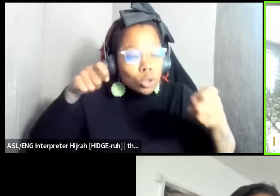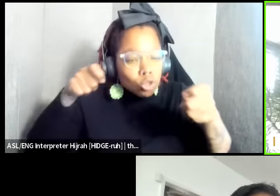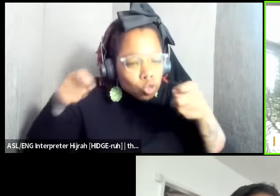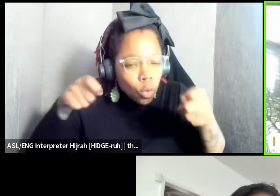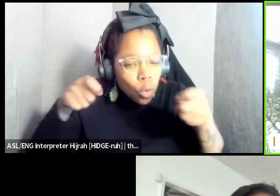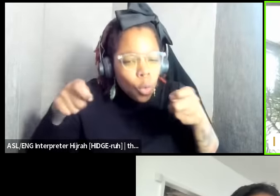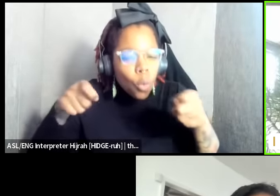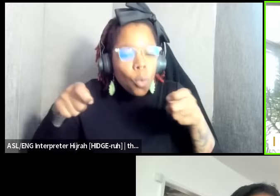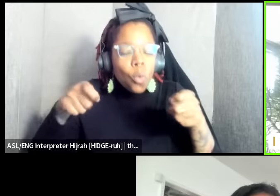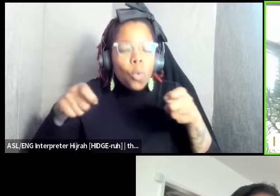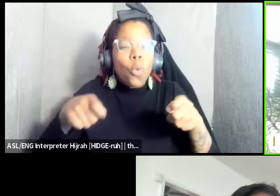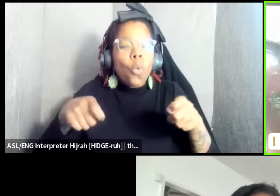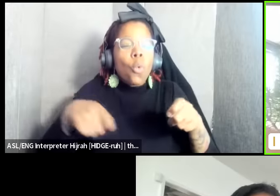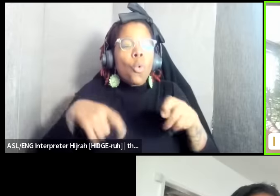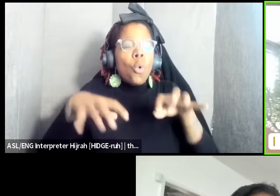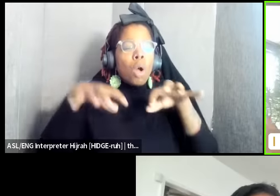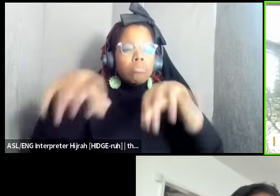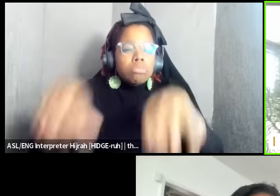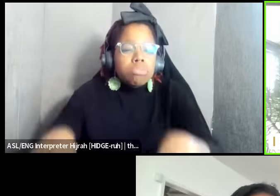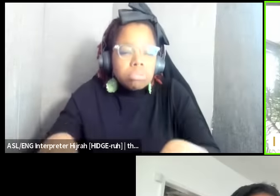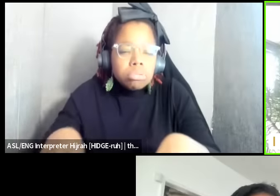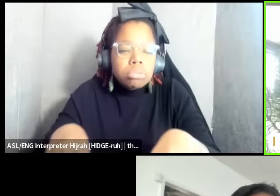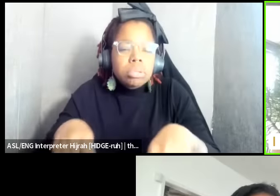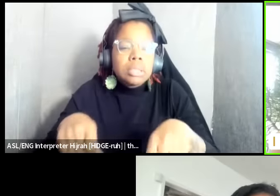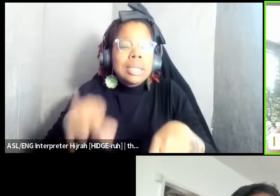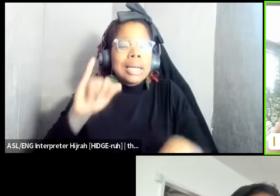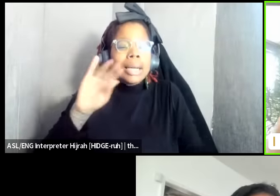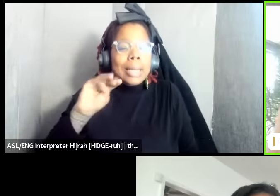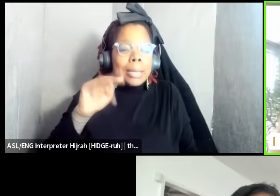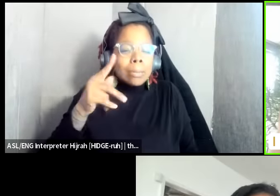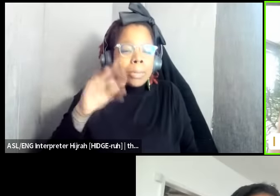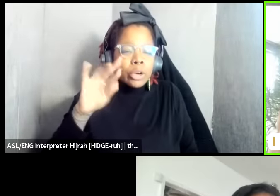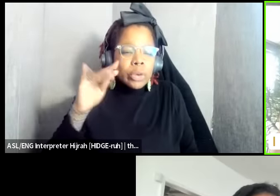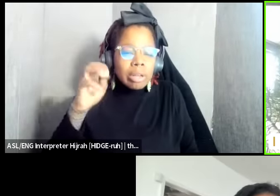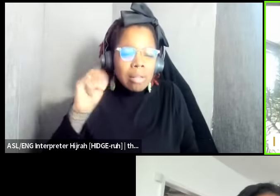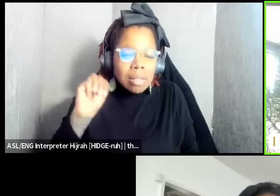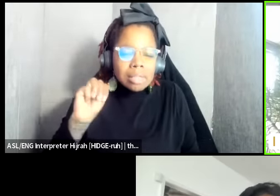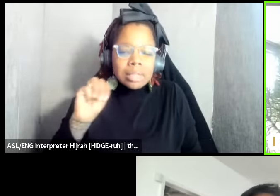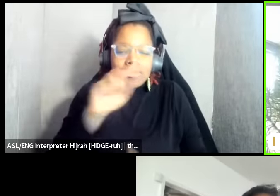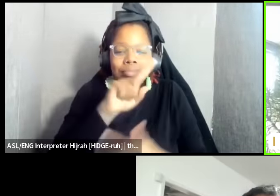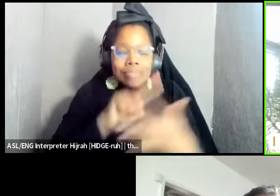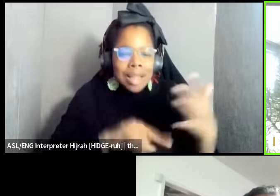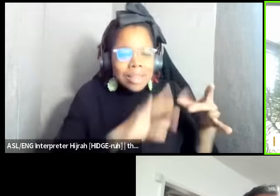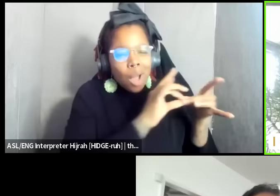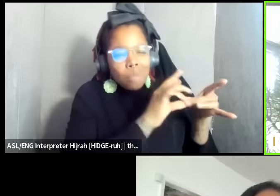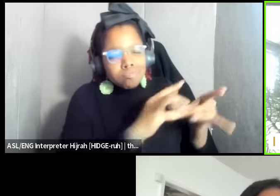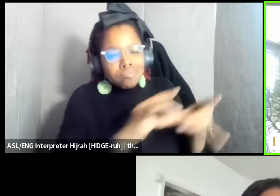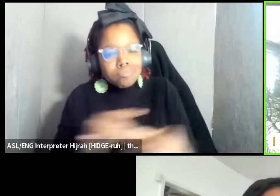colonization imperialism is really the the the through line and when I'm thinking about today